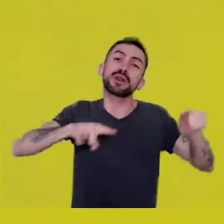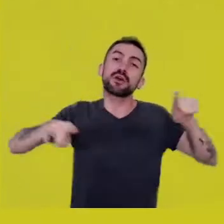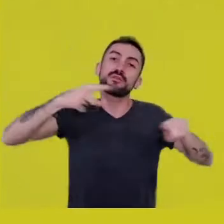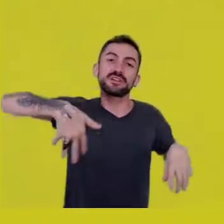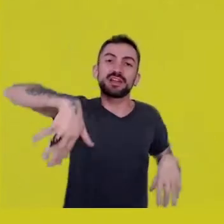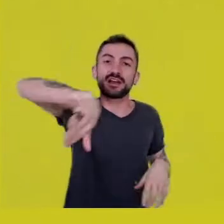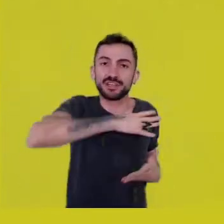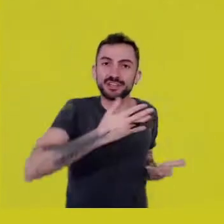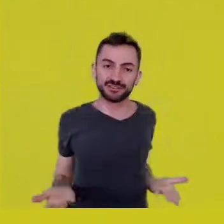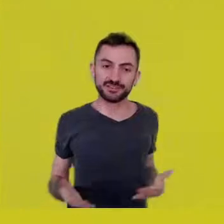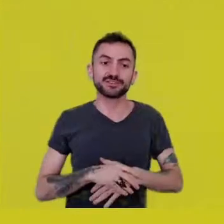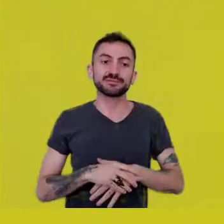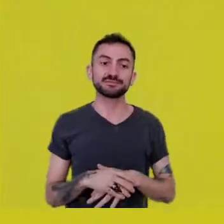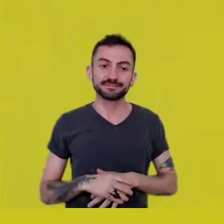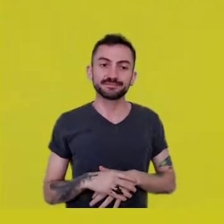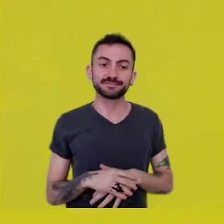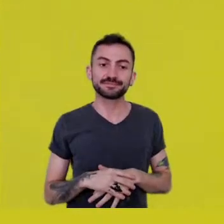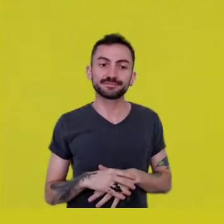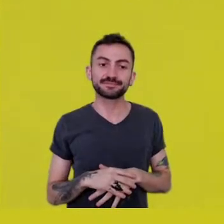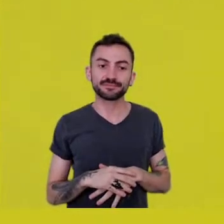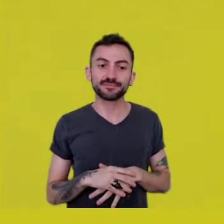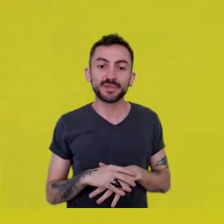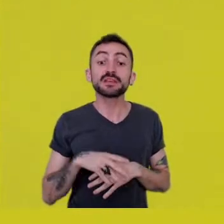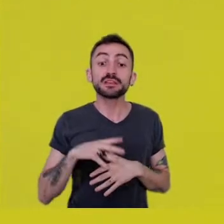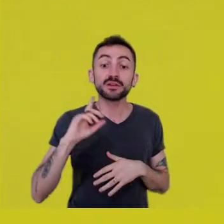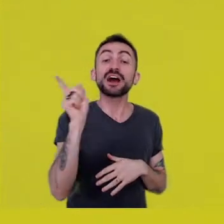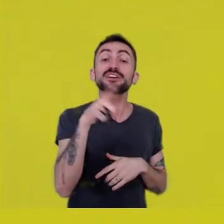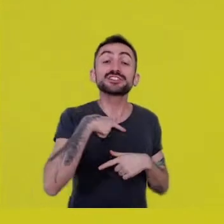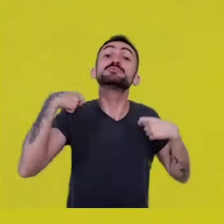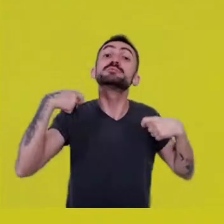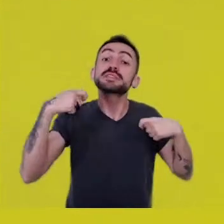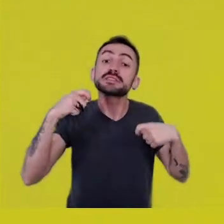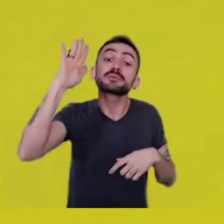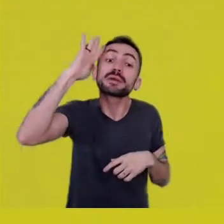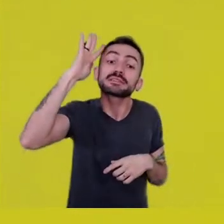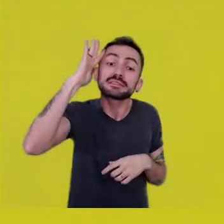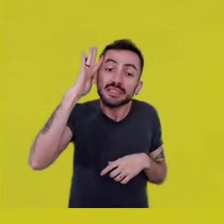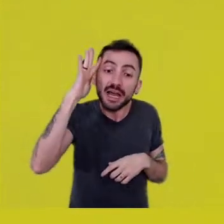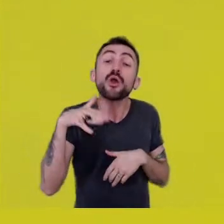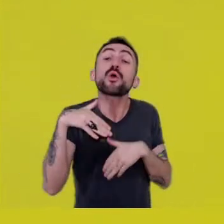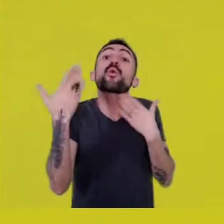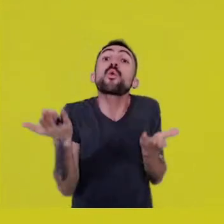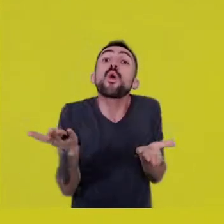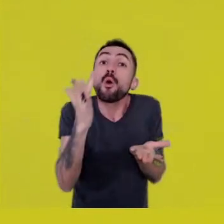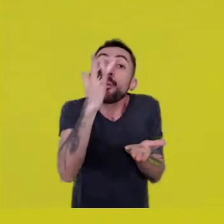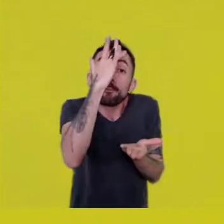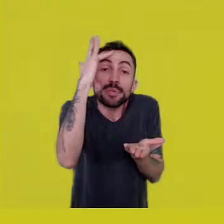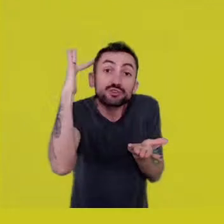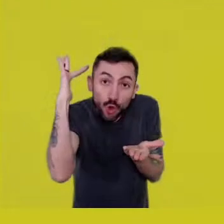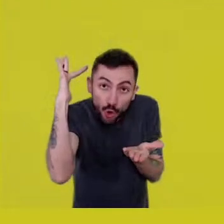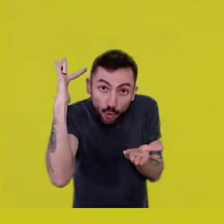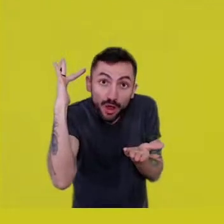Yes. -So, we need to think what kind of people are we building.